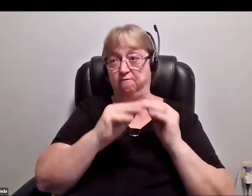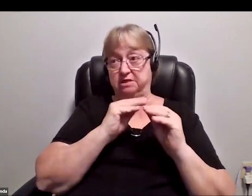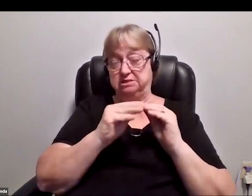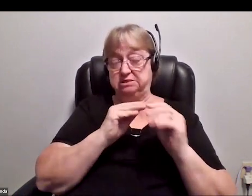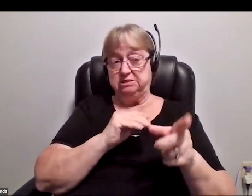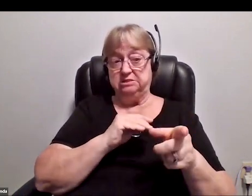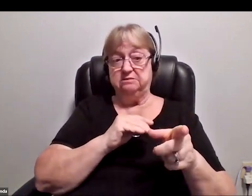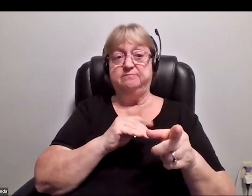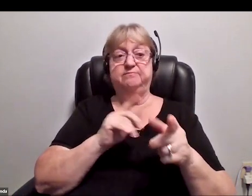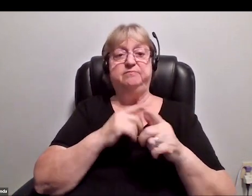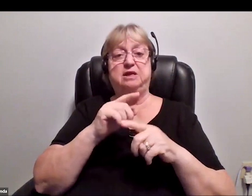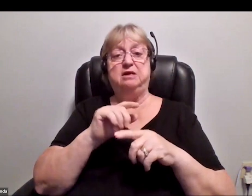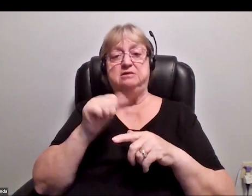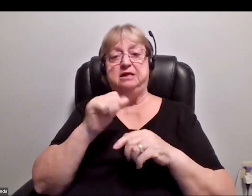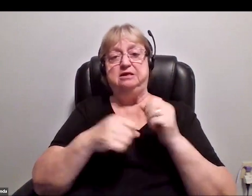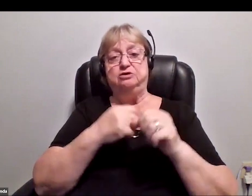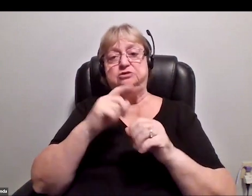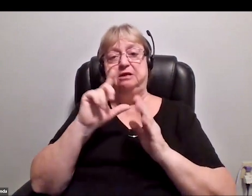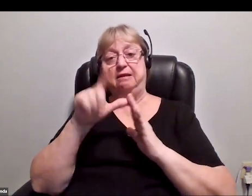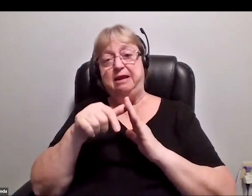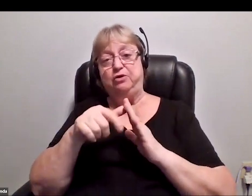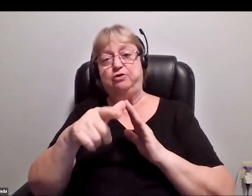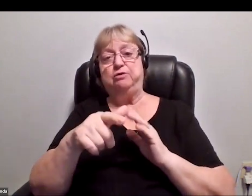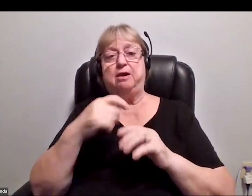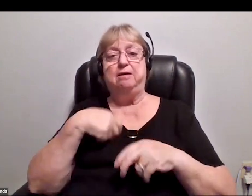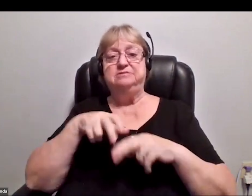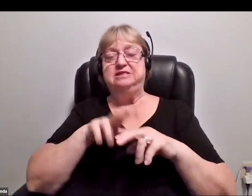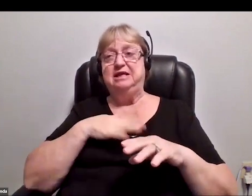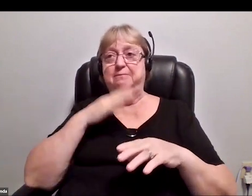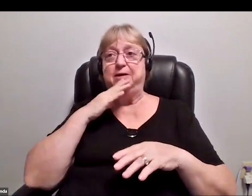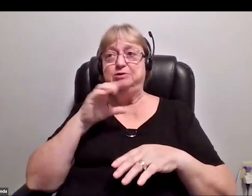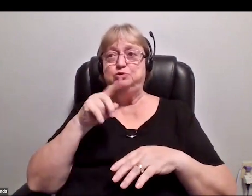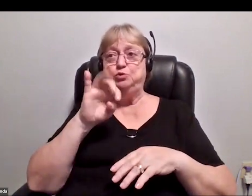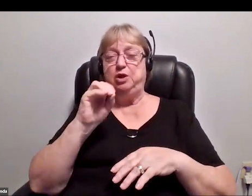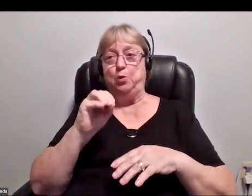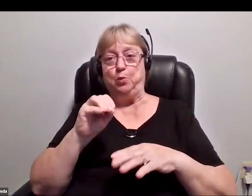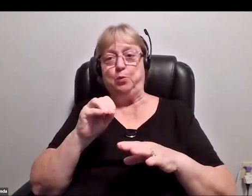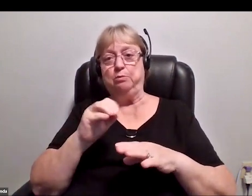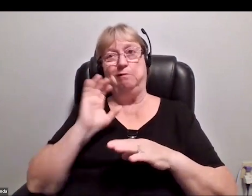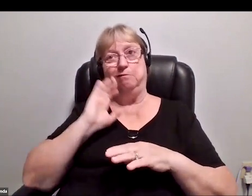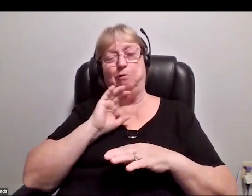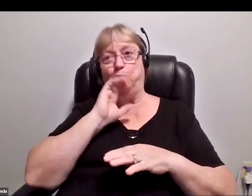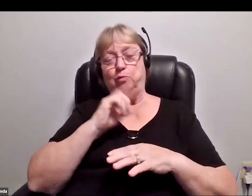Then, about 10 years later, sitting in my studio, the old version of my studio, here in San Francisco